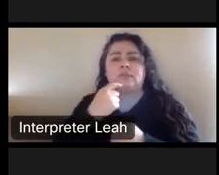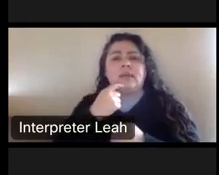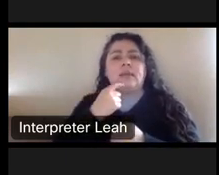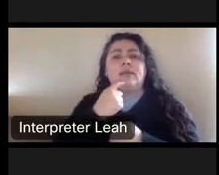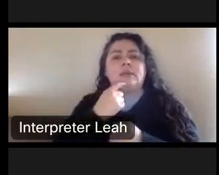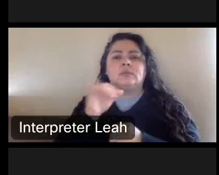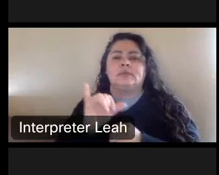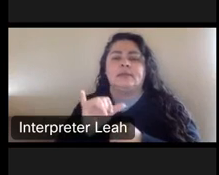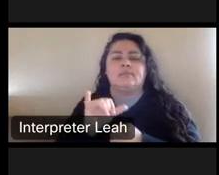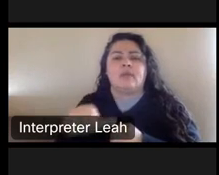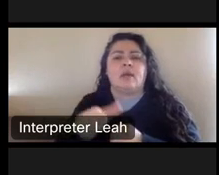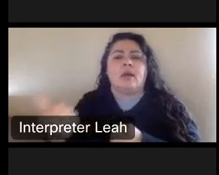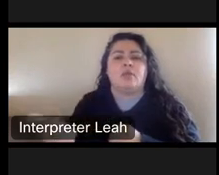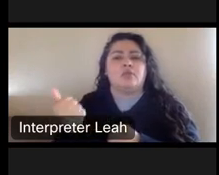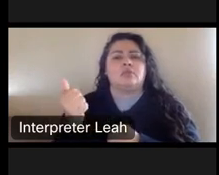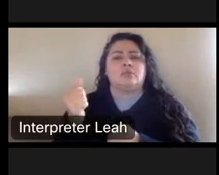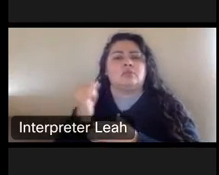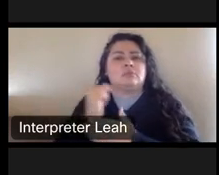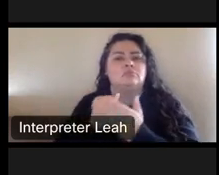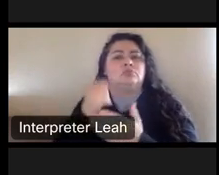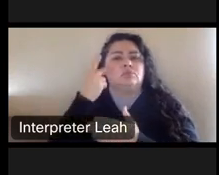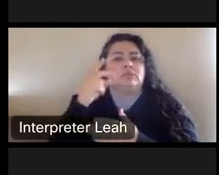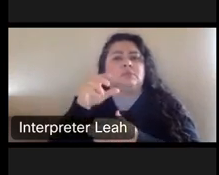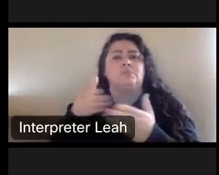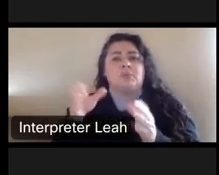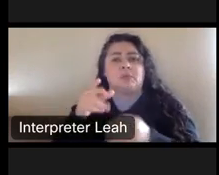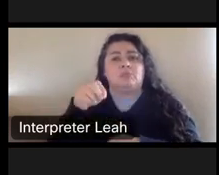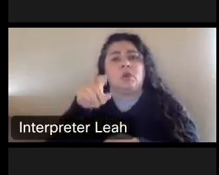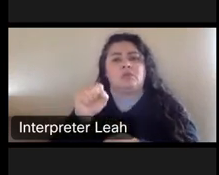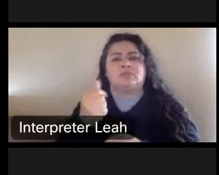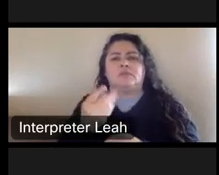Other works that you see in public parks, so Here's a couple of examples. Um.